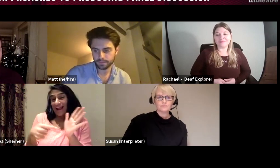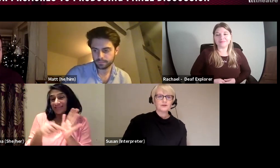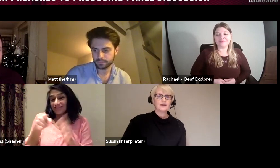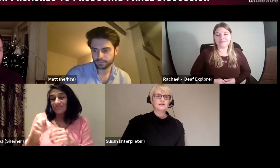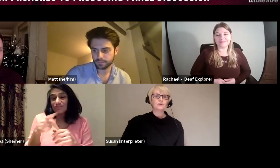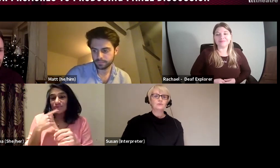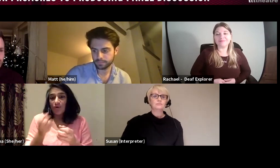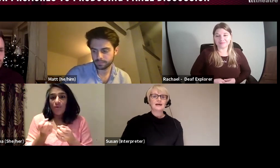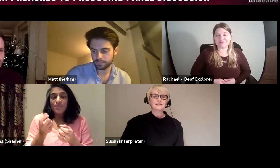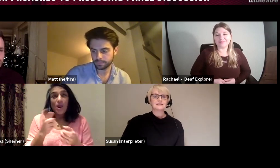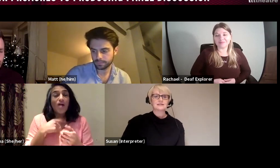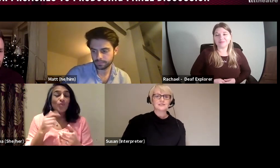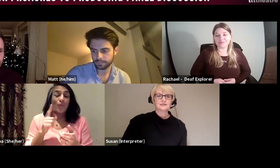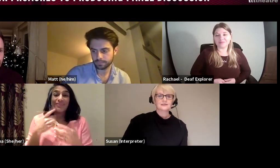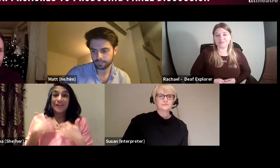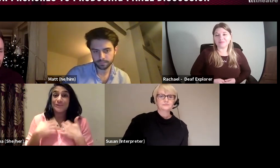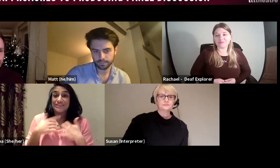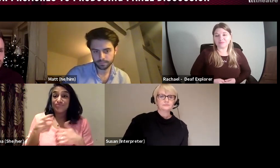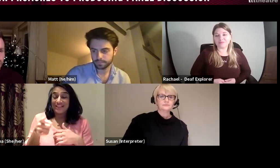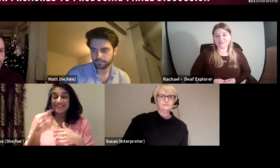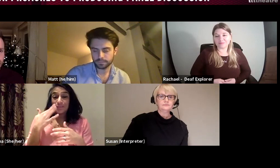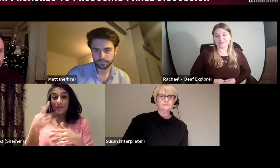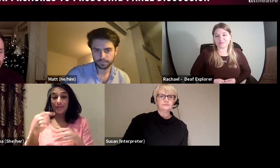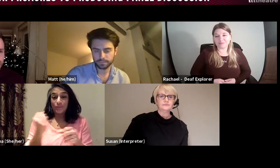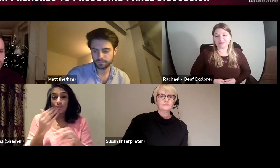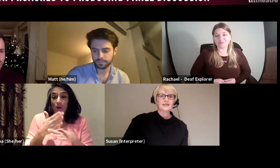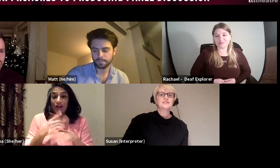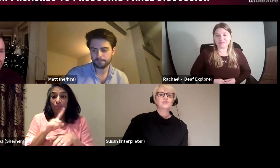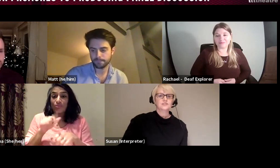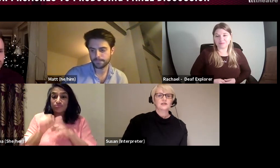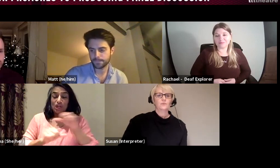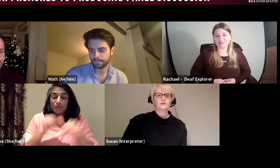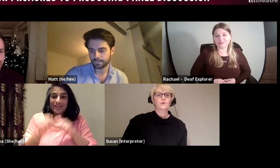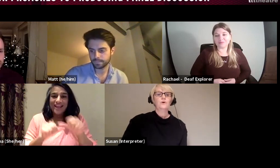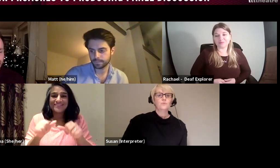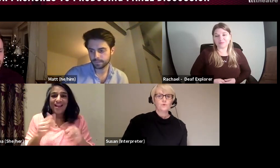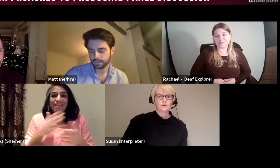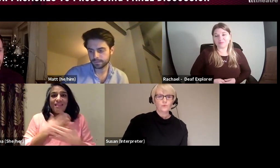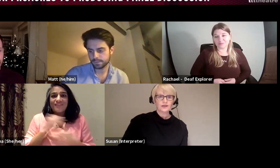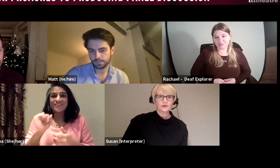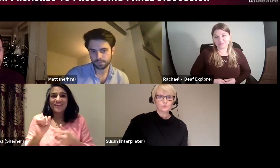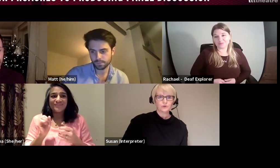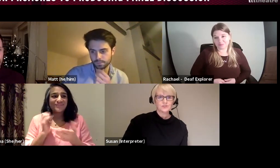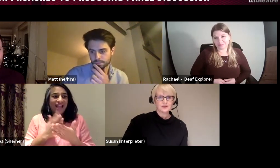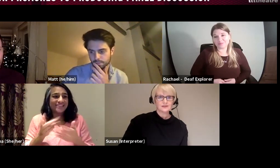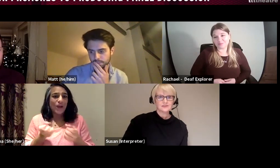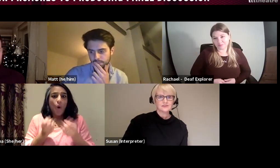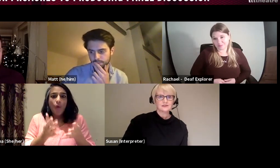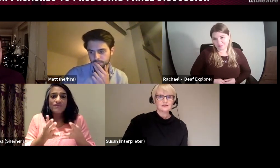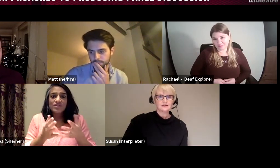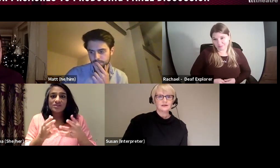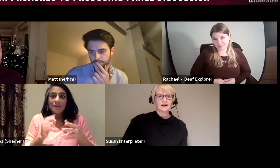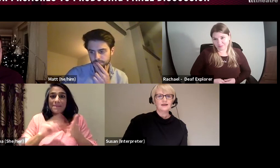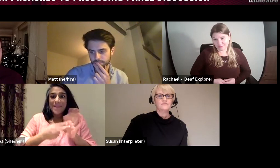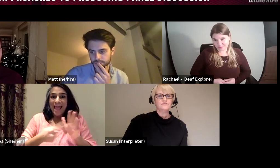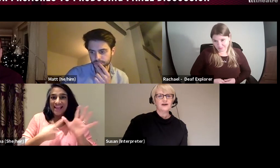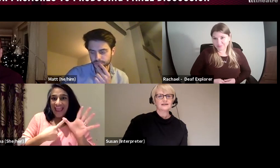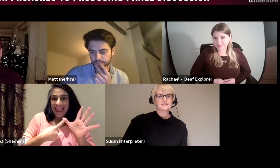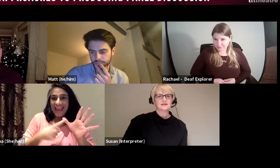I agree with Matt, that it is interesting when we were working on the process, I love the fact that